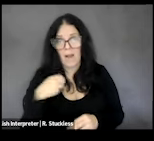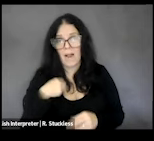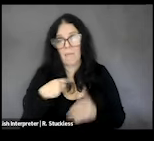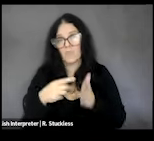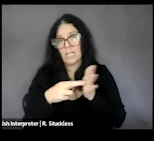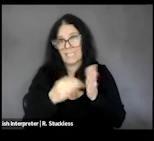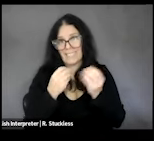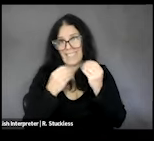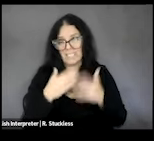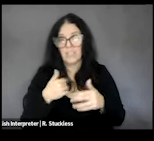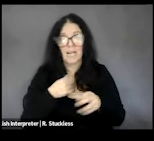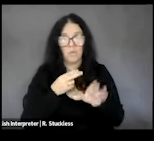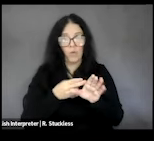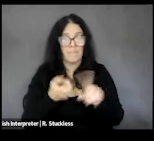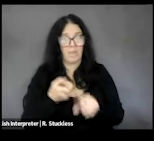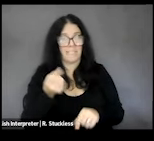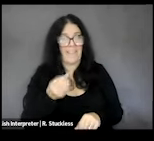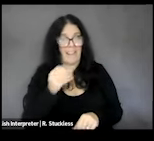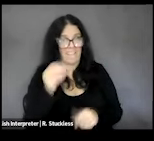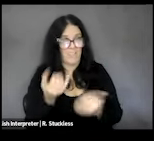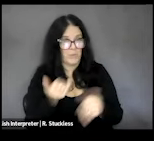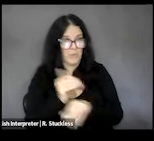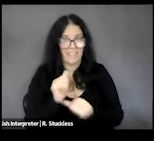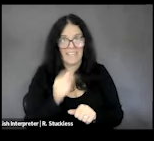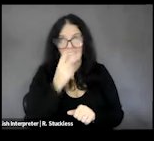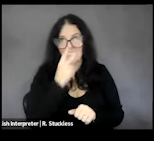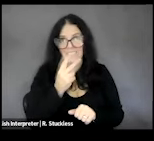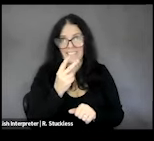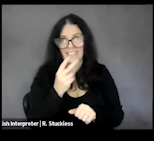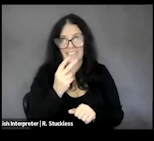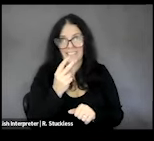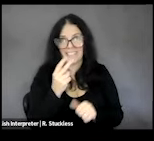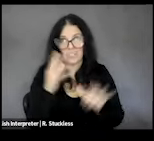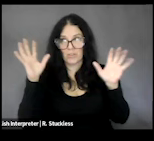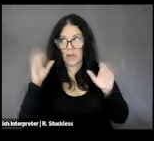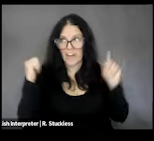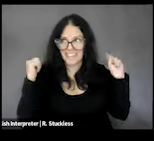joining from South Africa this evening; you can see it's dark behind me. That's because it's